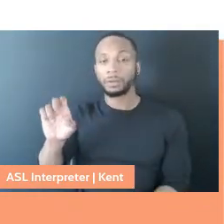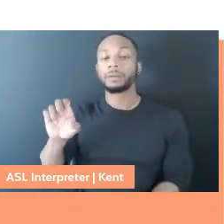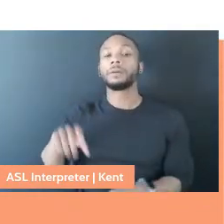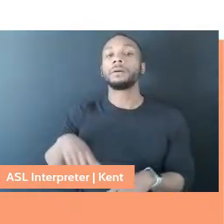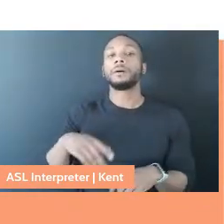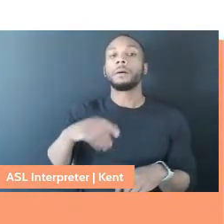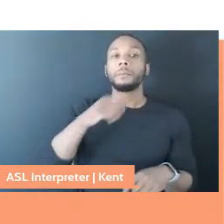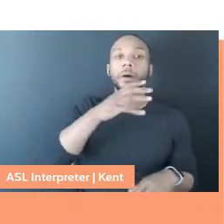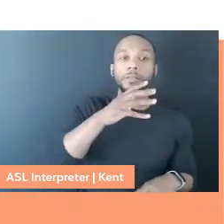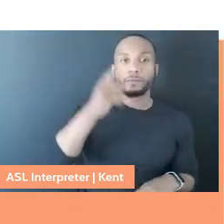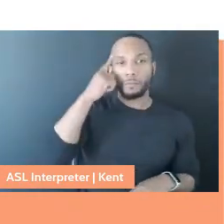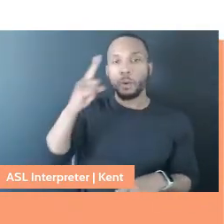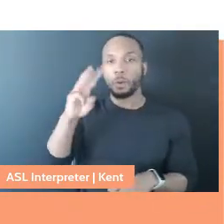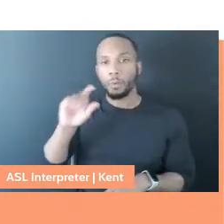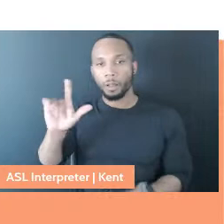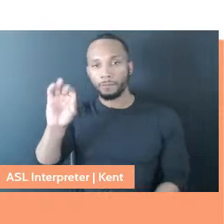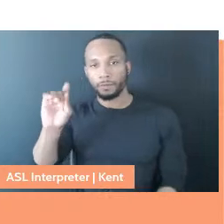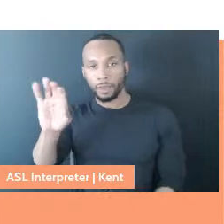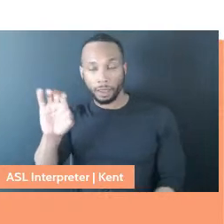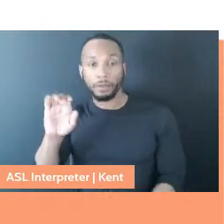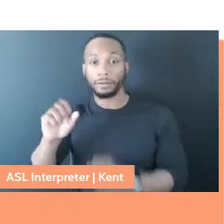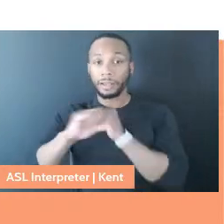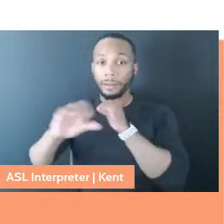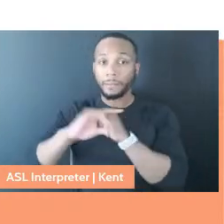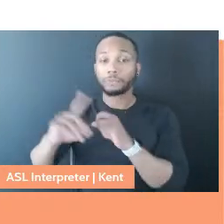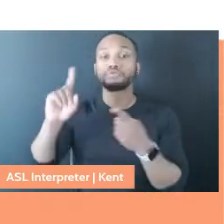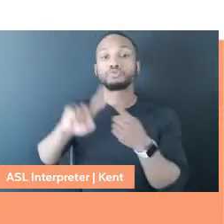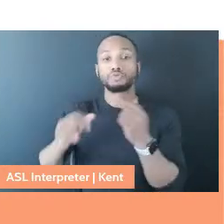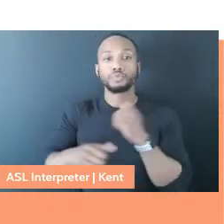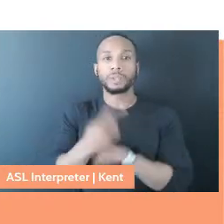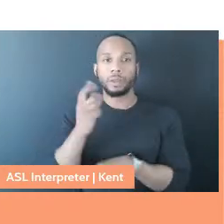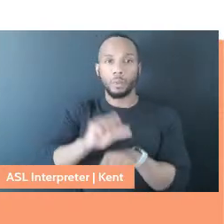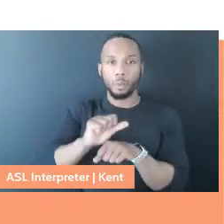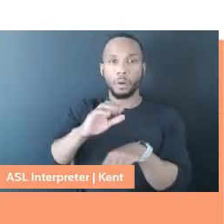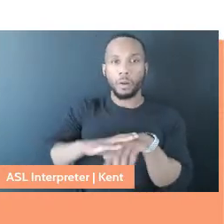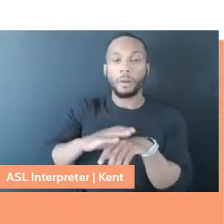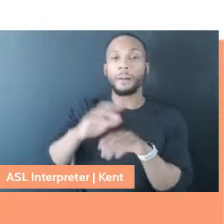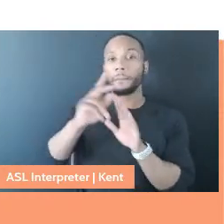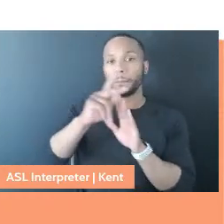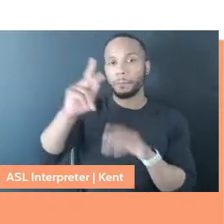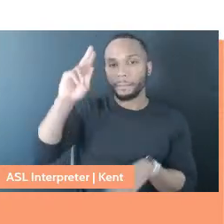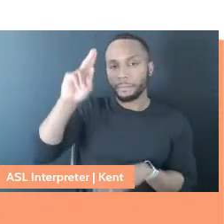housework campaign to today's work on policy with the National Domestic Workers Alliance.